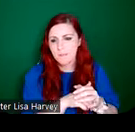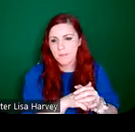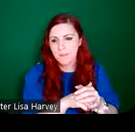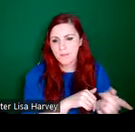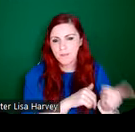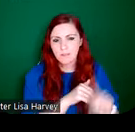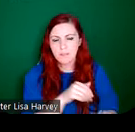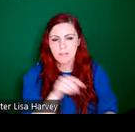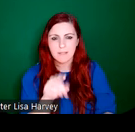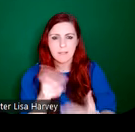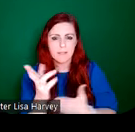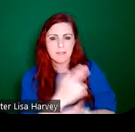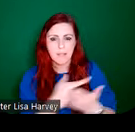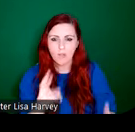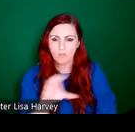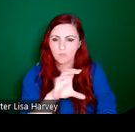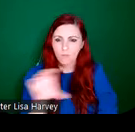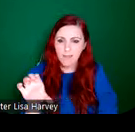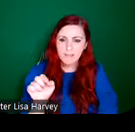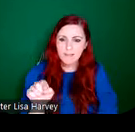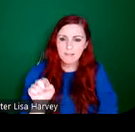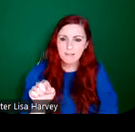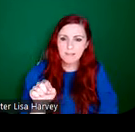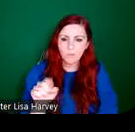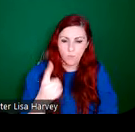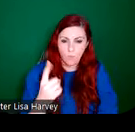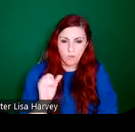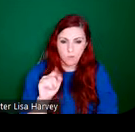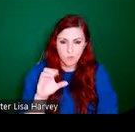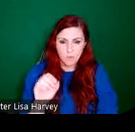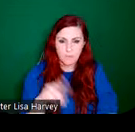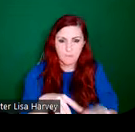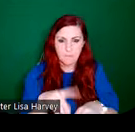design on the right is for one of the studio's most lucrative commissions for a